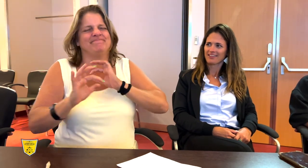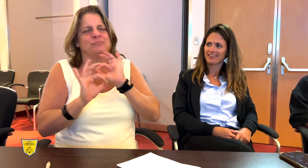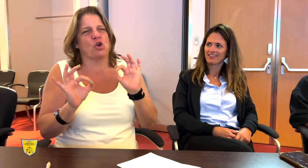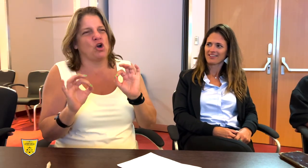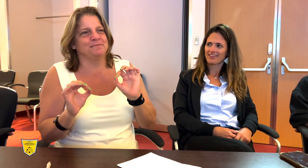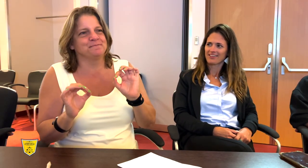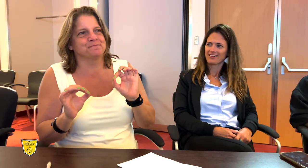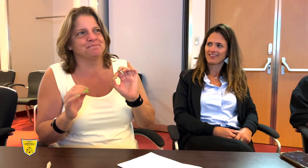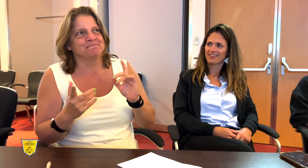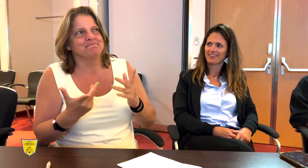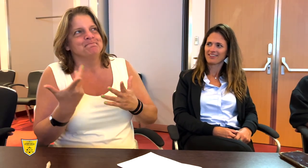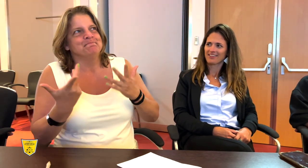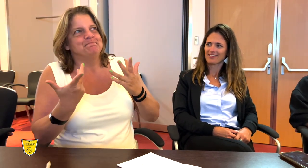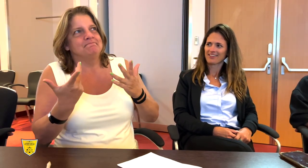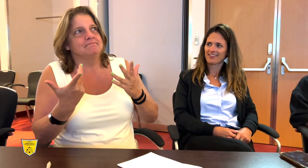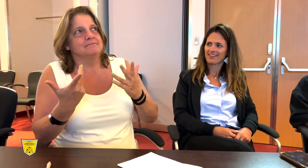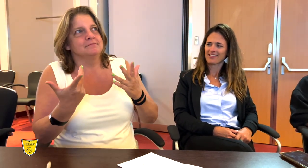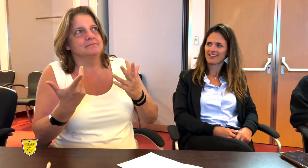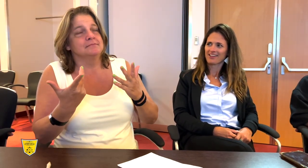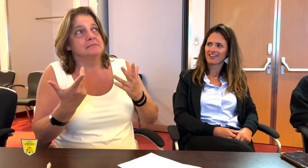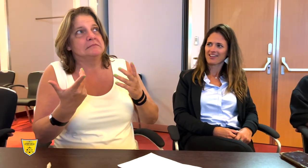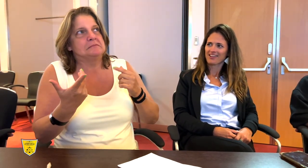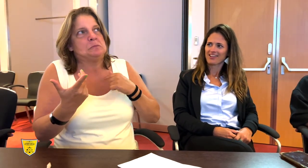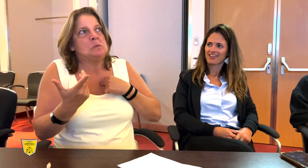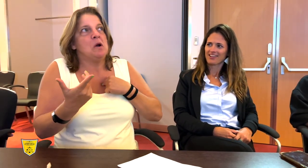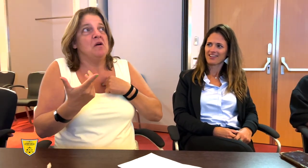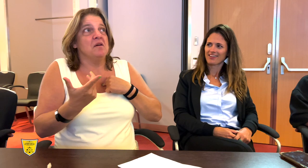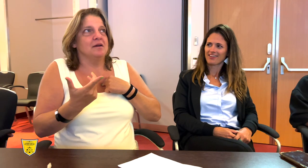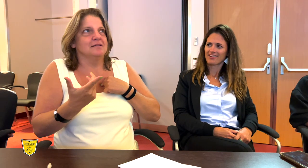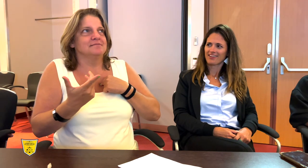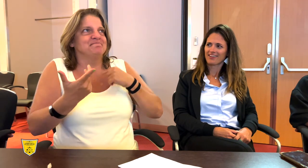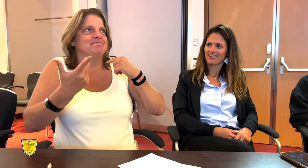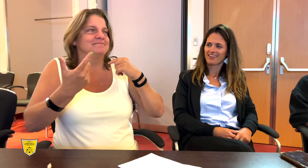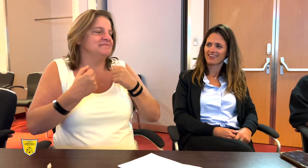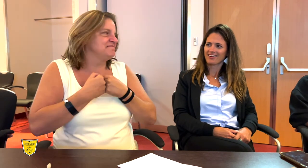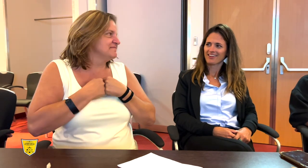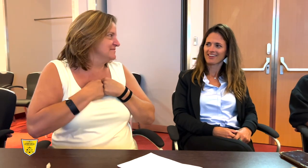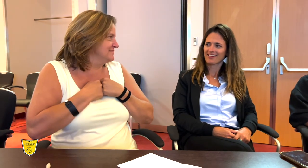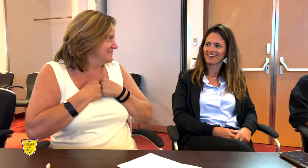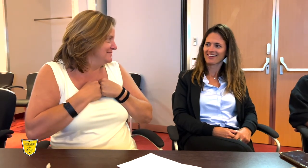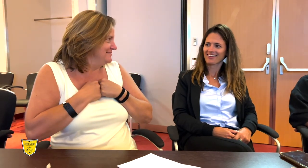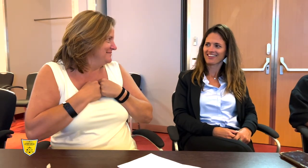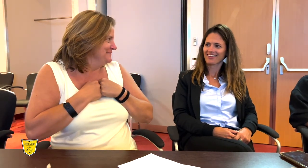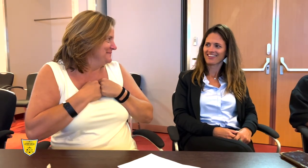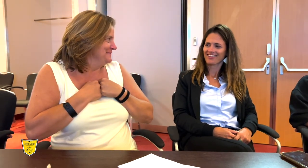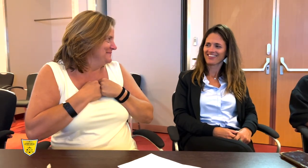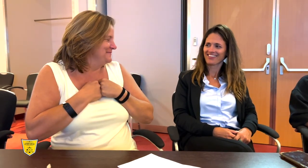because of flight expenses, especially with different countries’